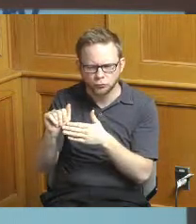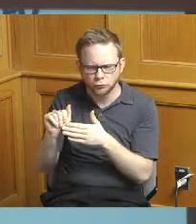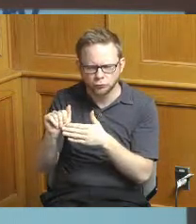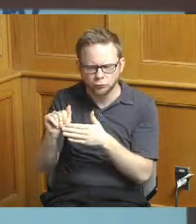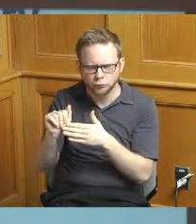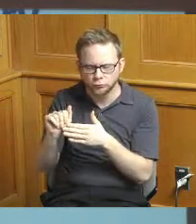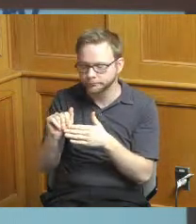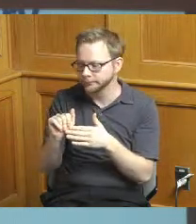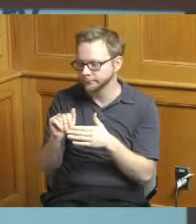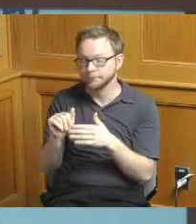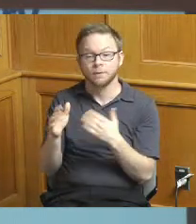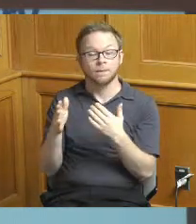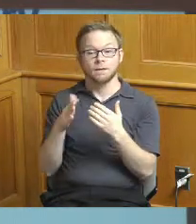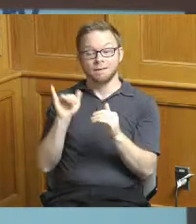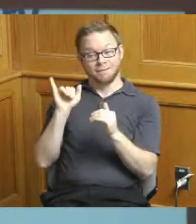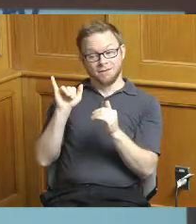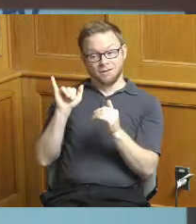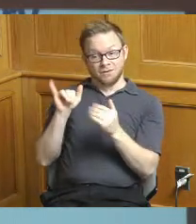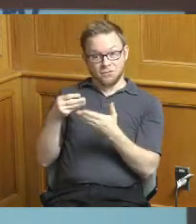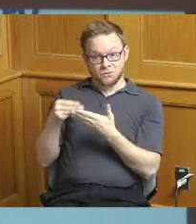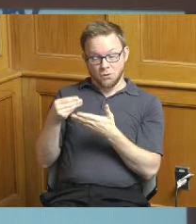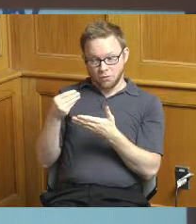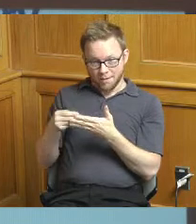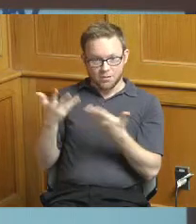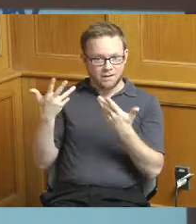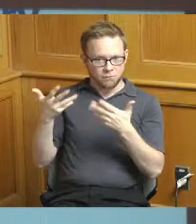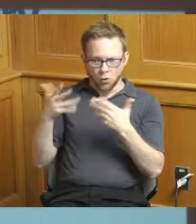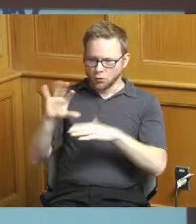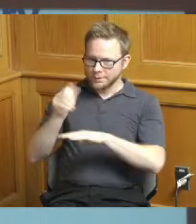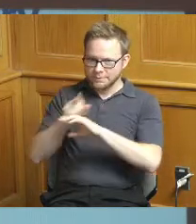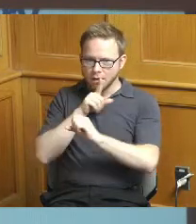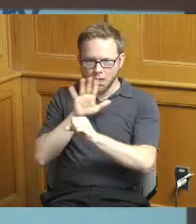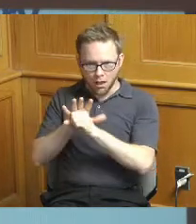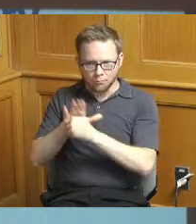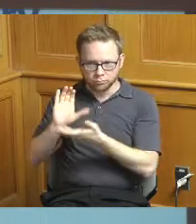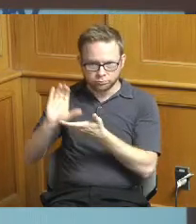that so those dollars we have encumbered all of the funds that were budgeted and we have